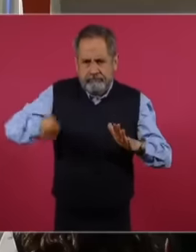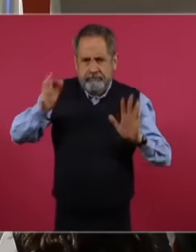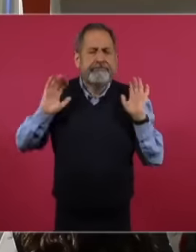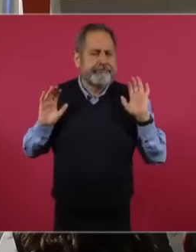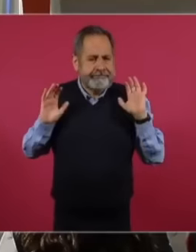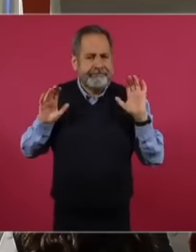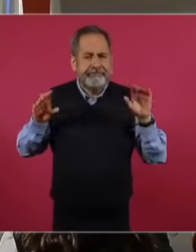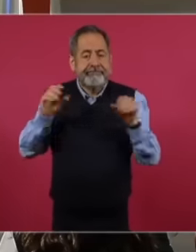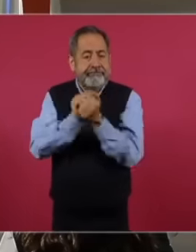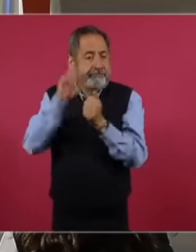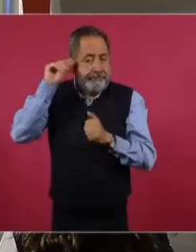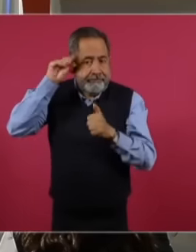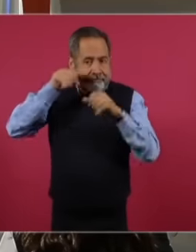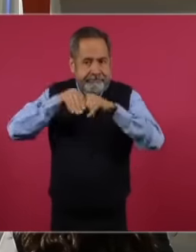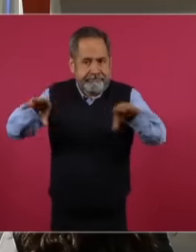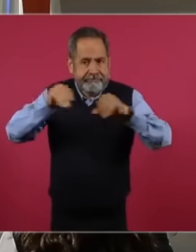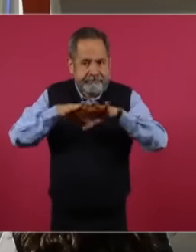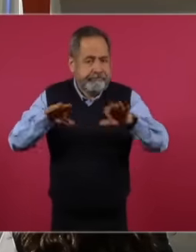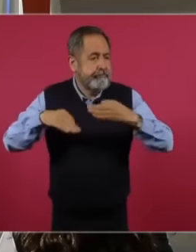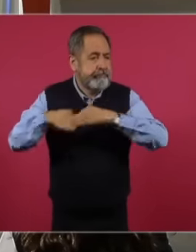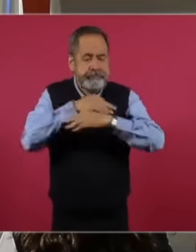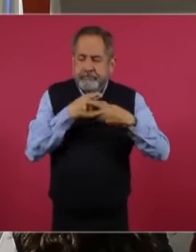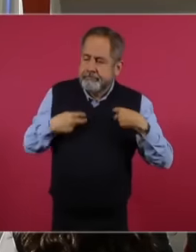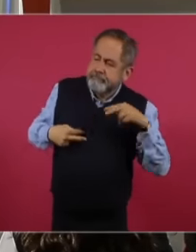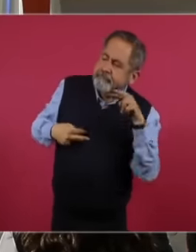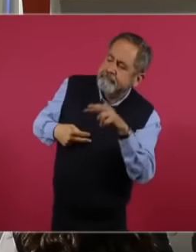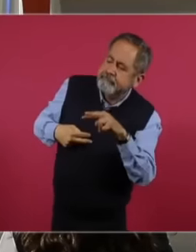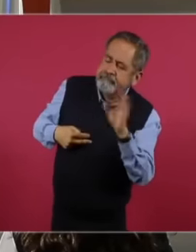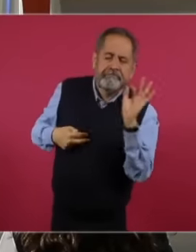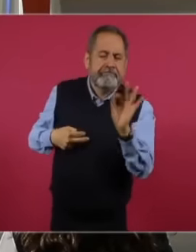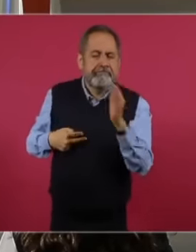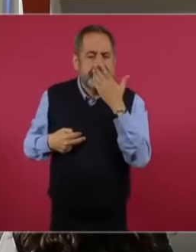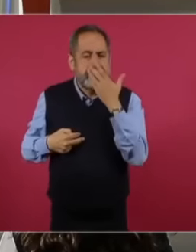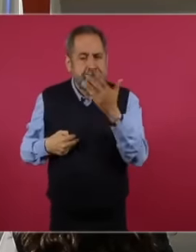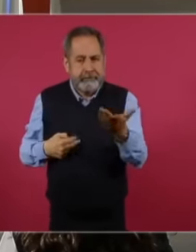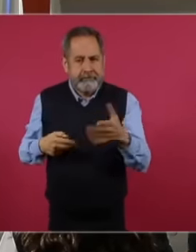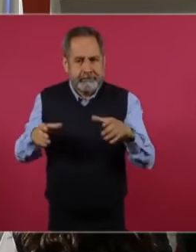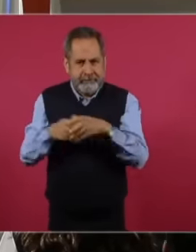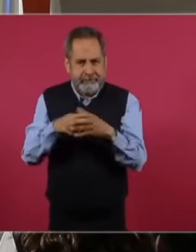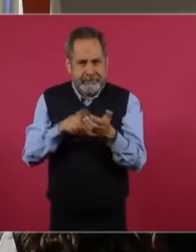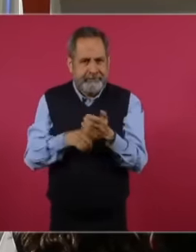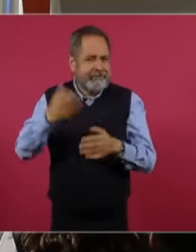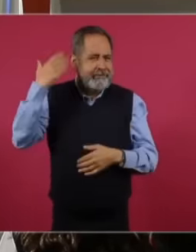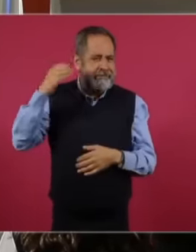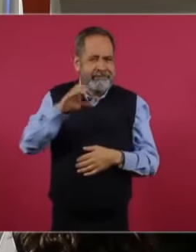remember that this measure applied under the institutional name of glass box during